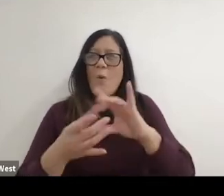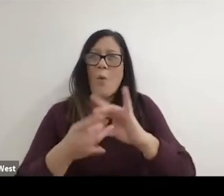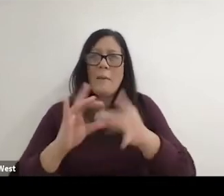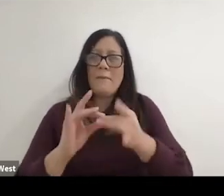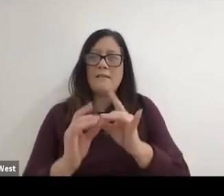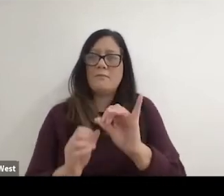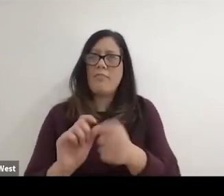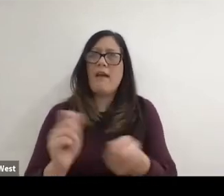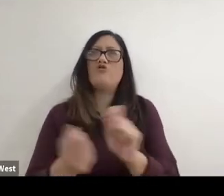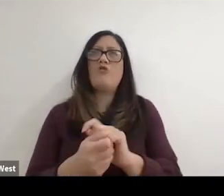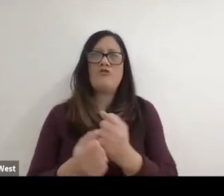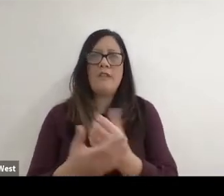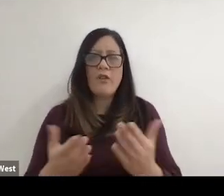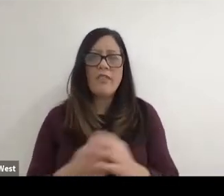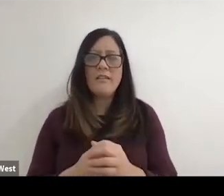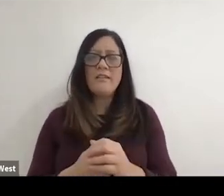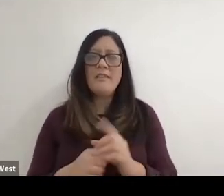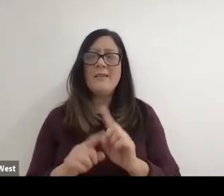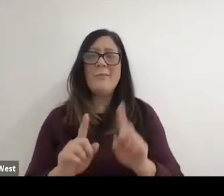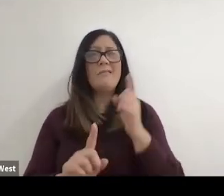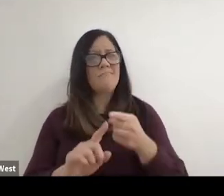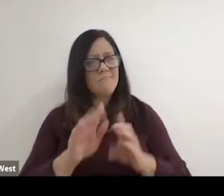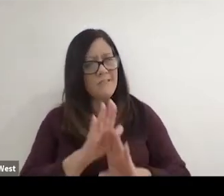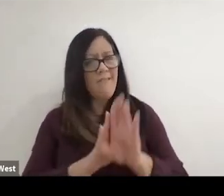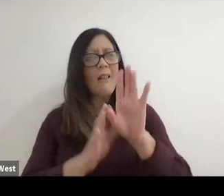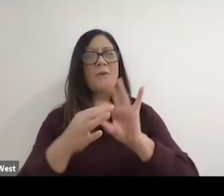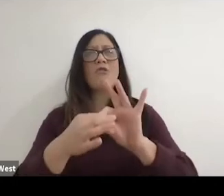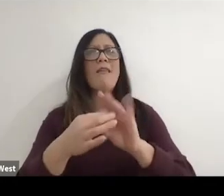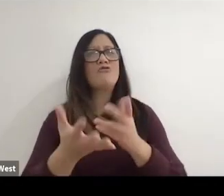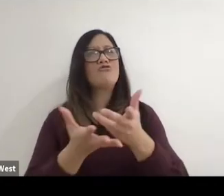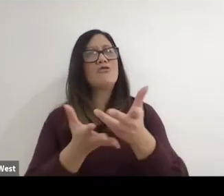But I think it's developed the relationships. And in some organisations you may